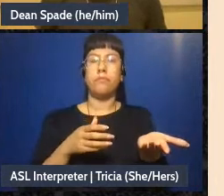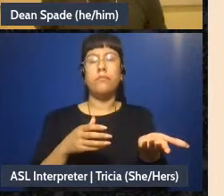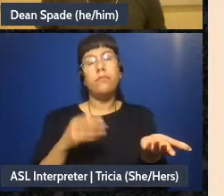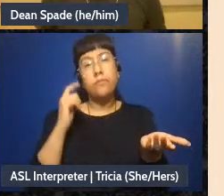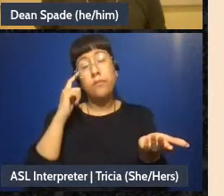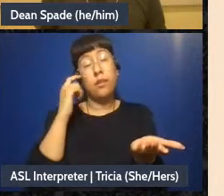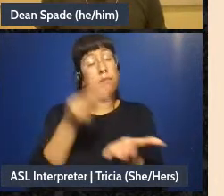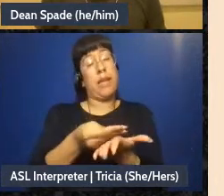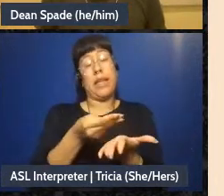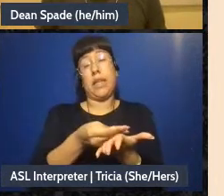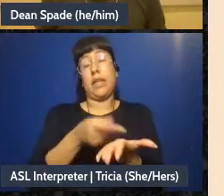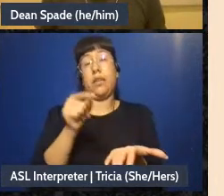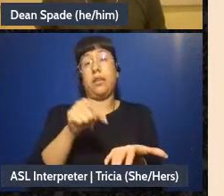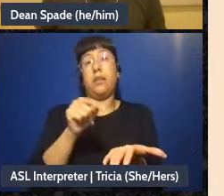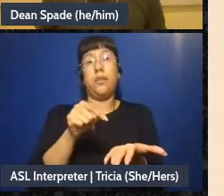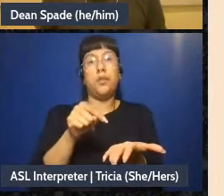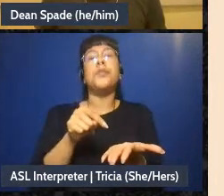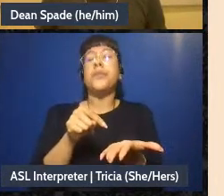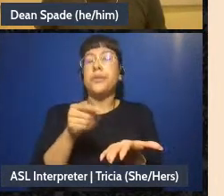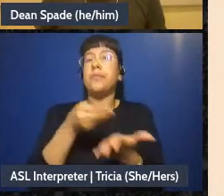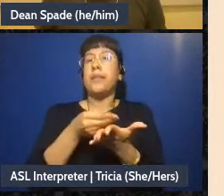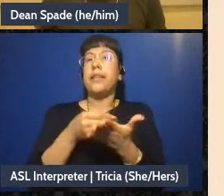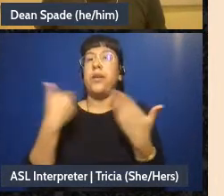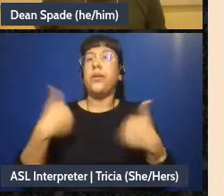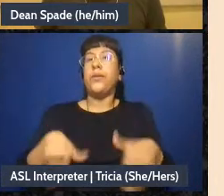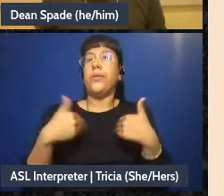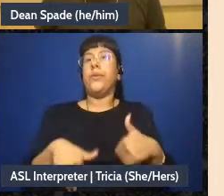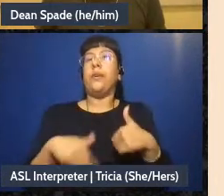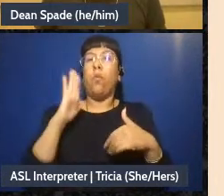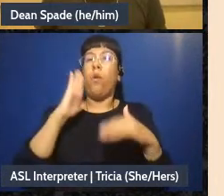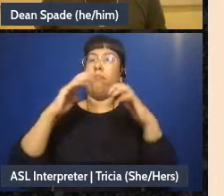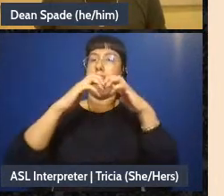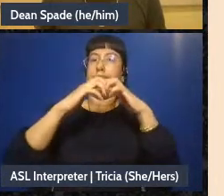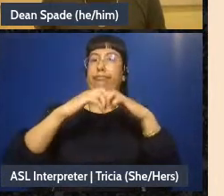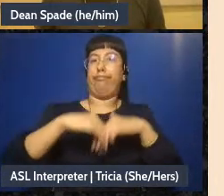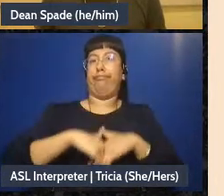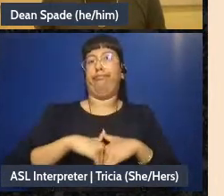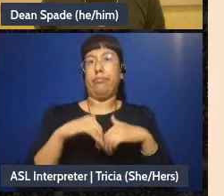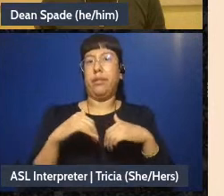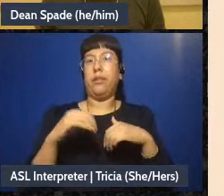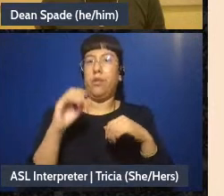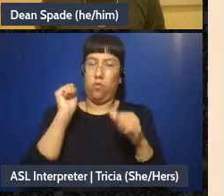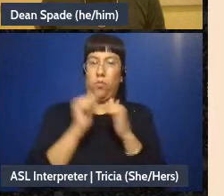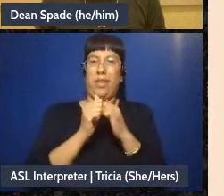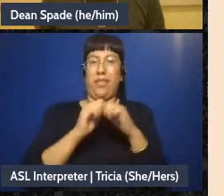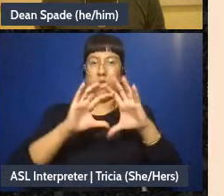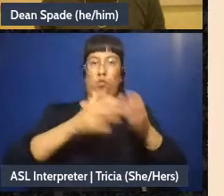is where a lot of breakdown happens in groups so having transparency and clarity around money